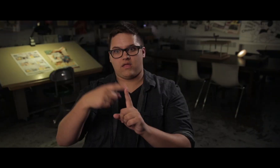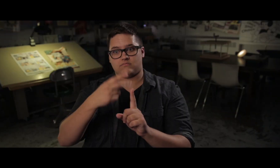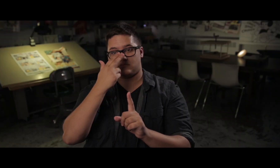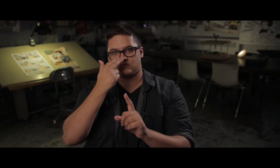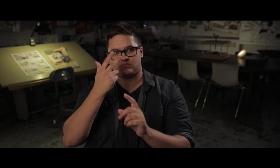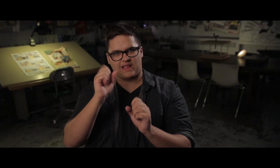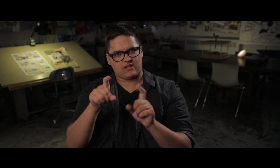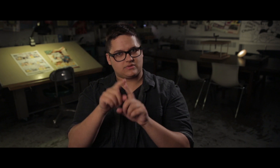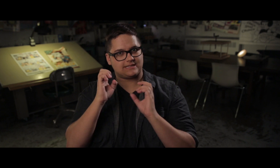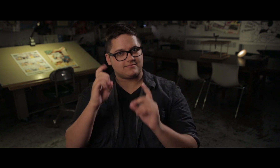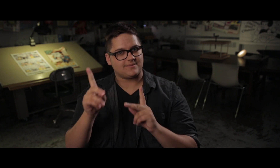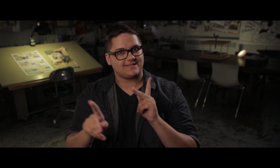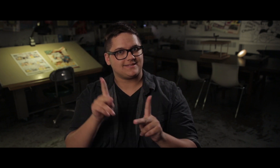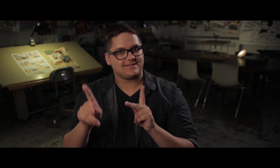And comics can also educate people.